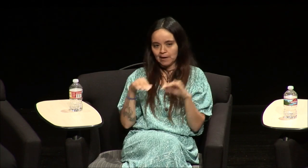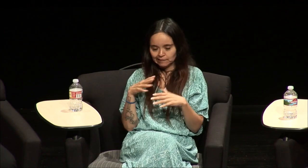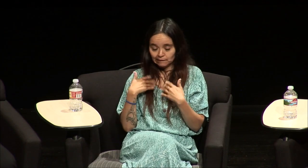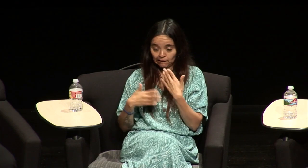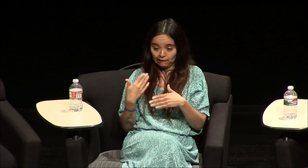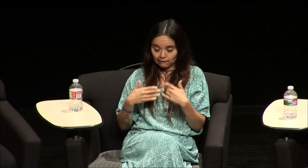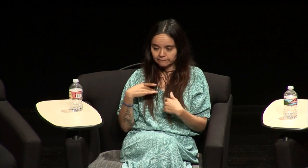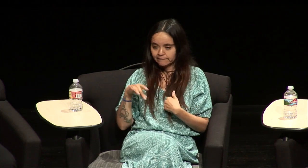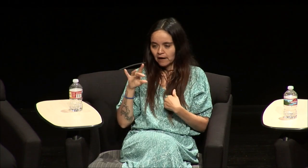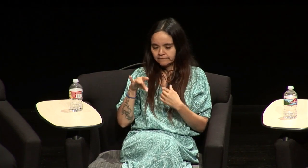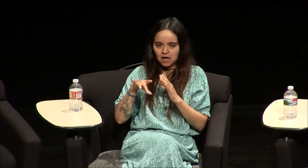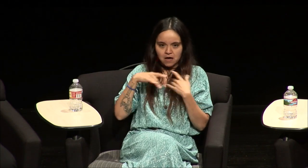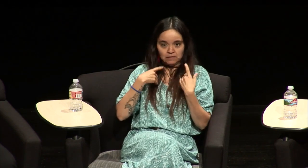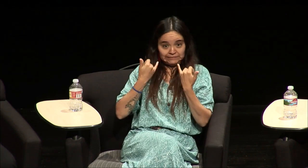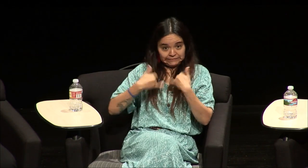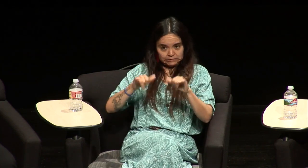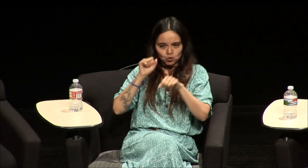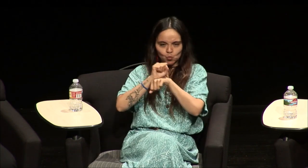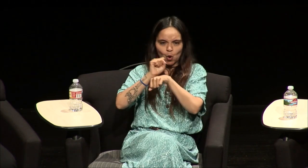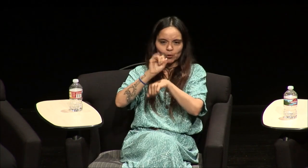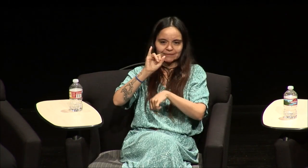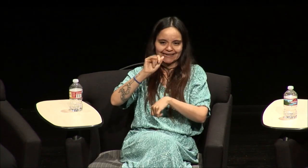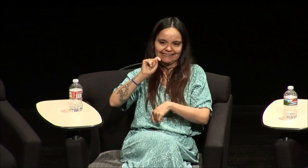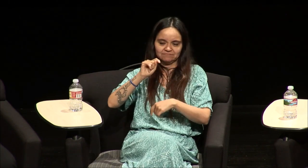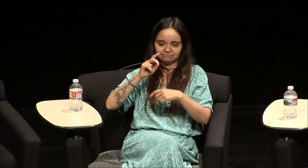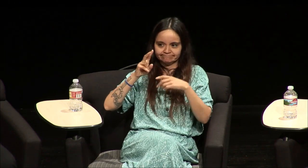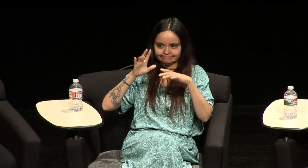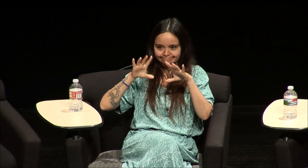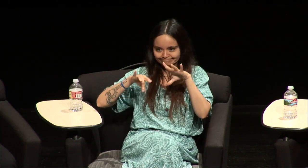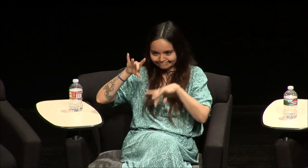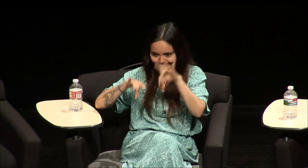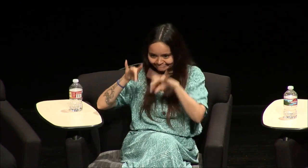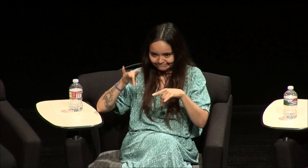it didn't work out and I moved back here and I'm still working on figuring out